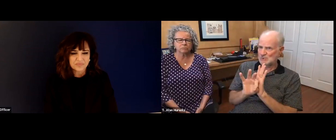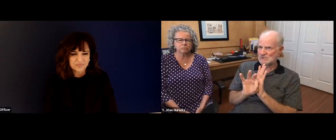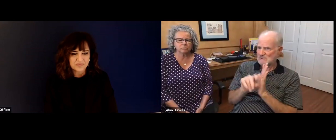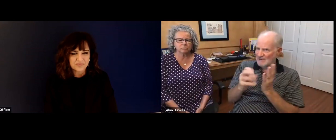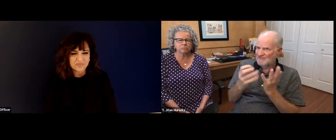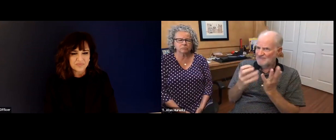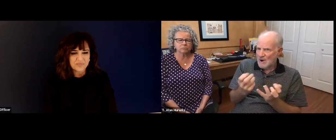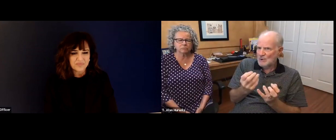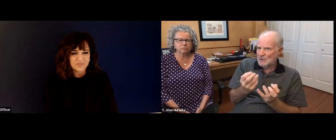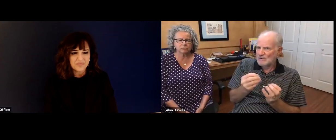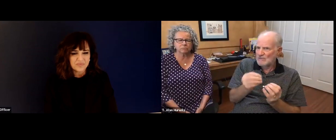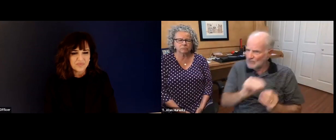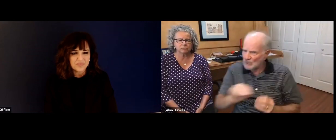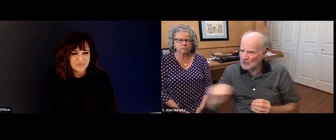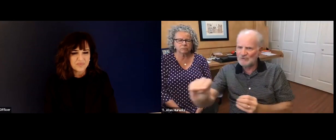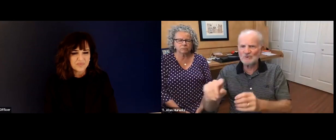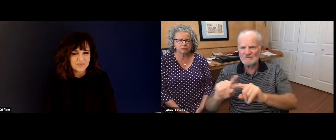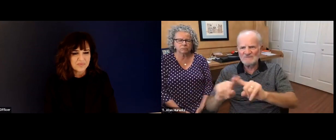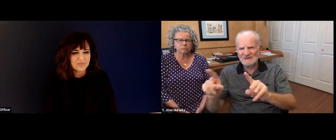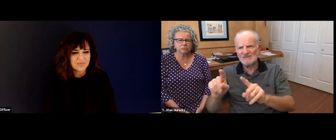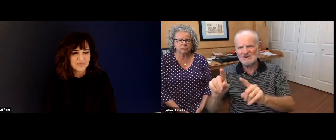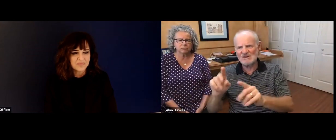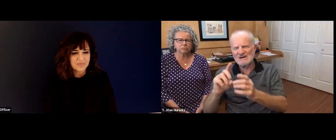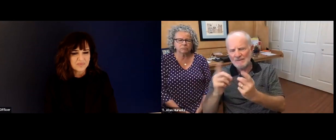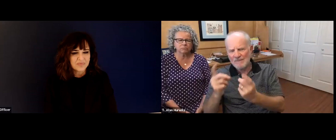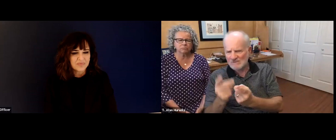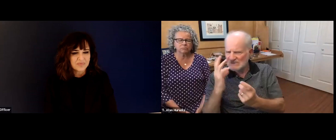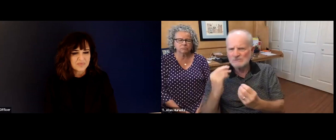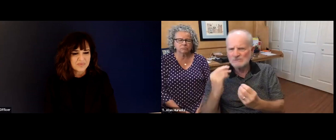So that they could get retrained, they could move on to